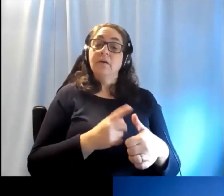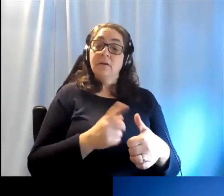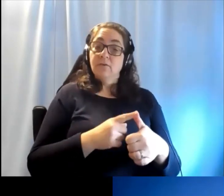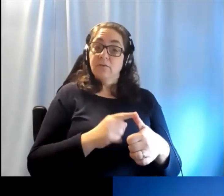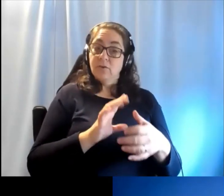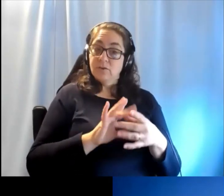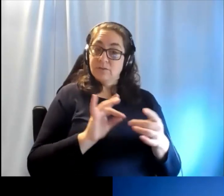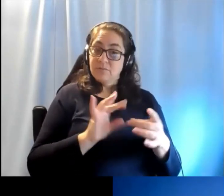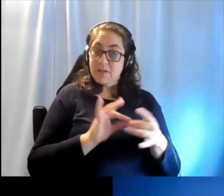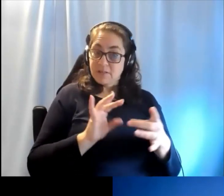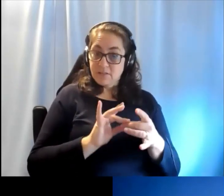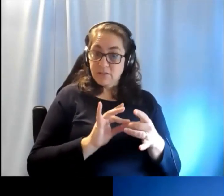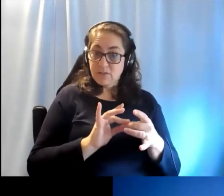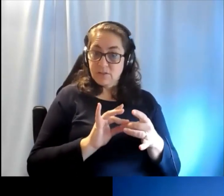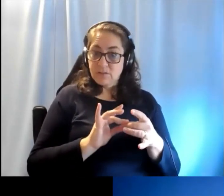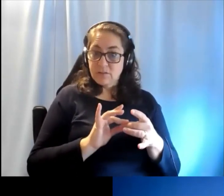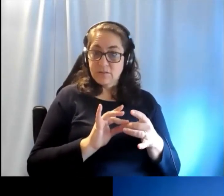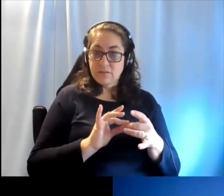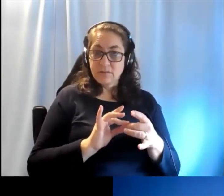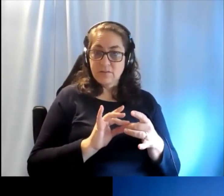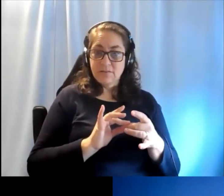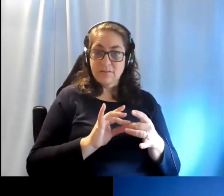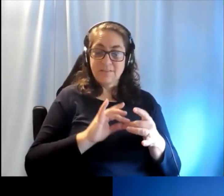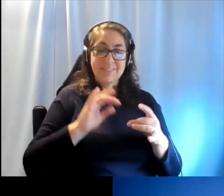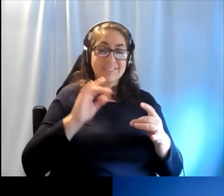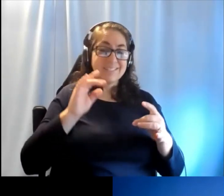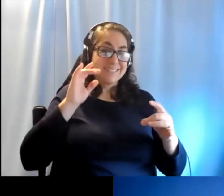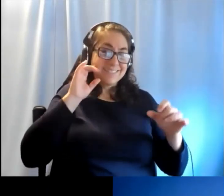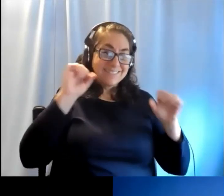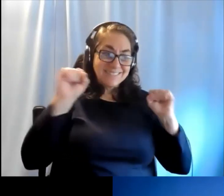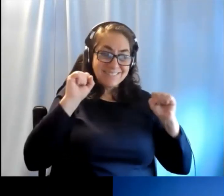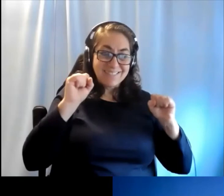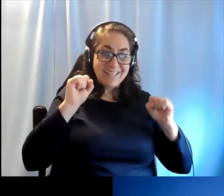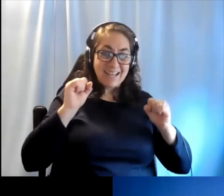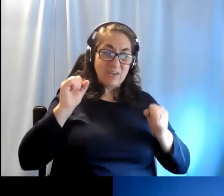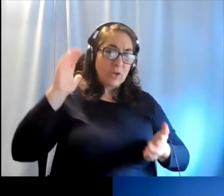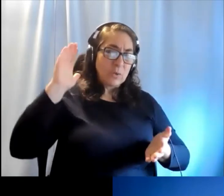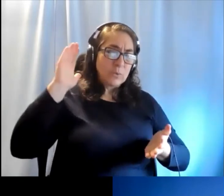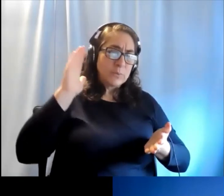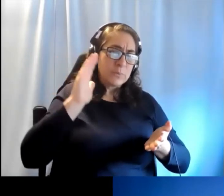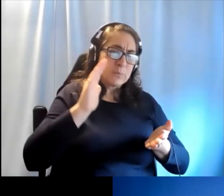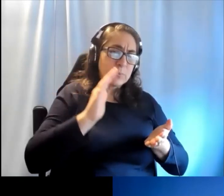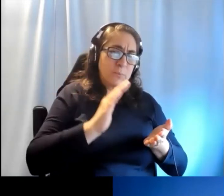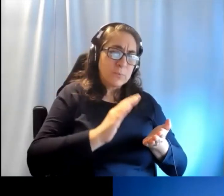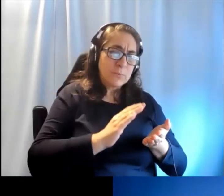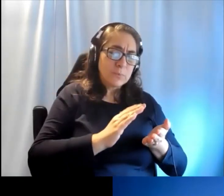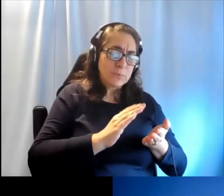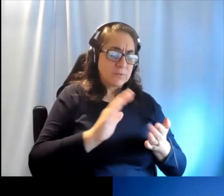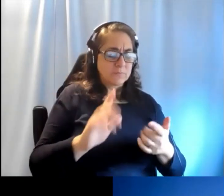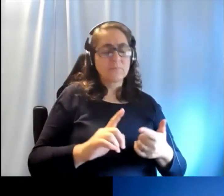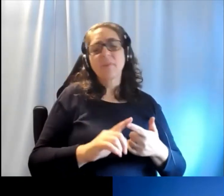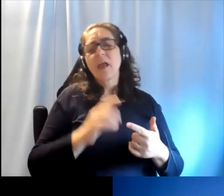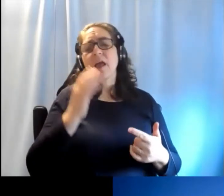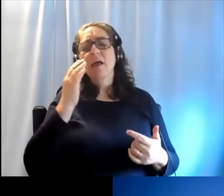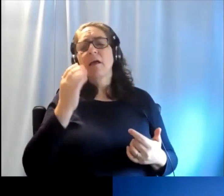So the first messages, turn it down and to help you to do that, well, to know how much